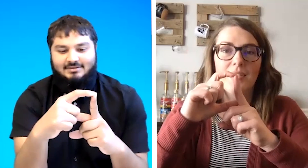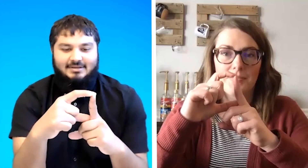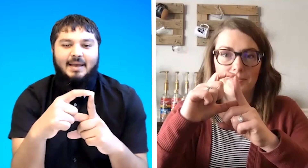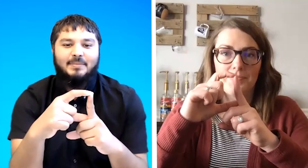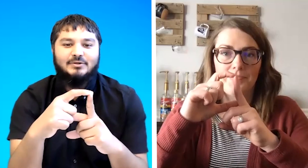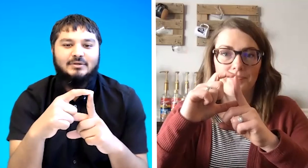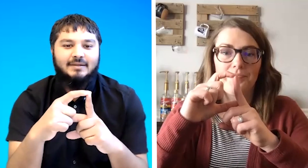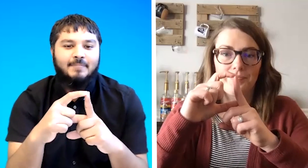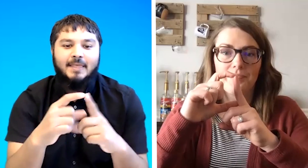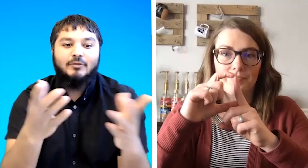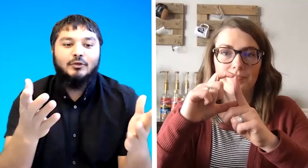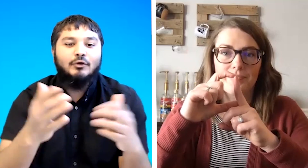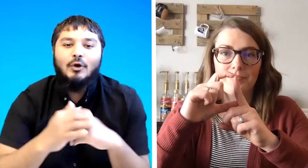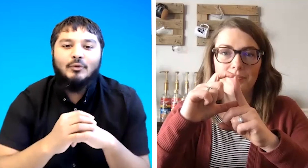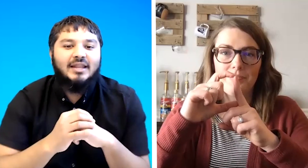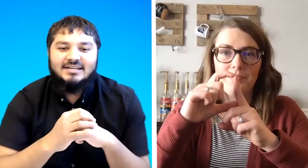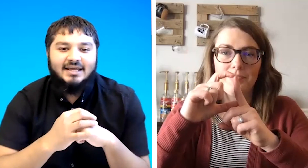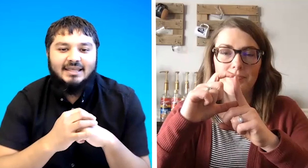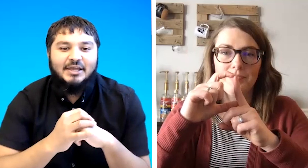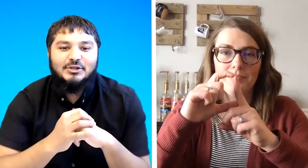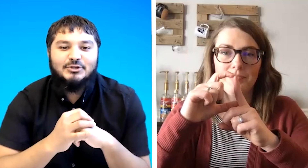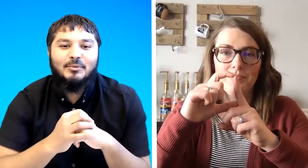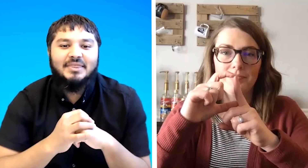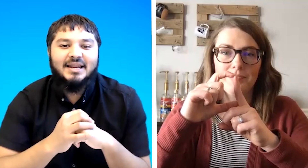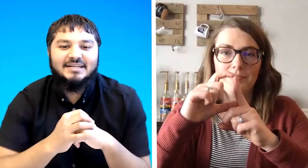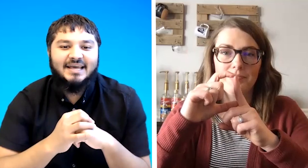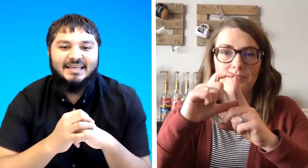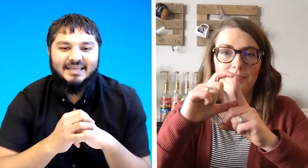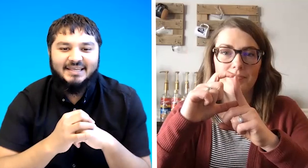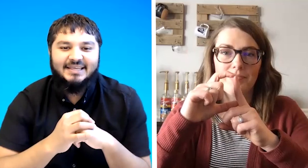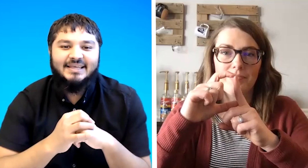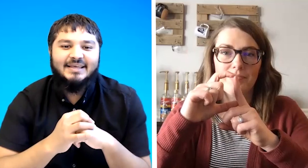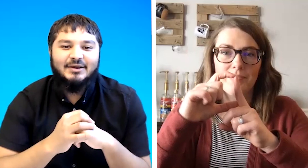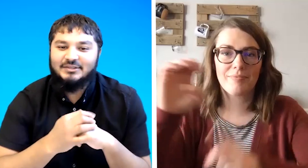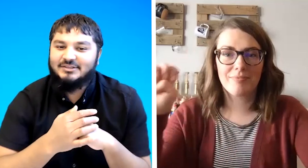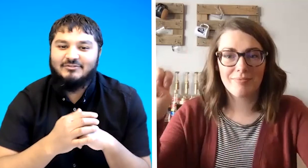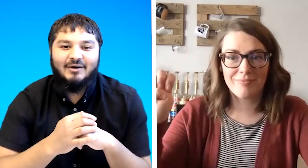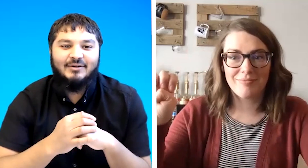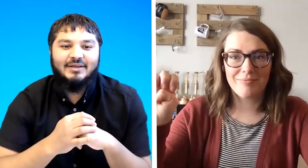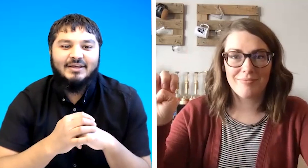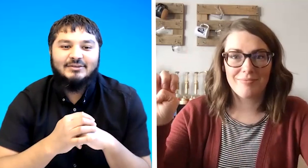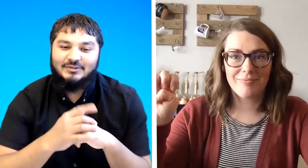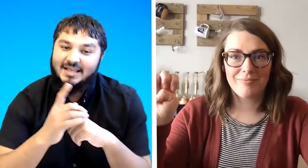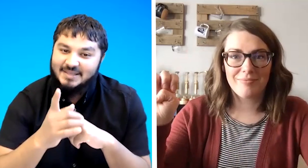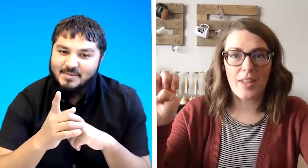a capital d you know the letter e can you show me the letter e because it's a vowel so that's empty